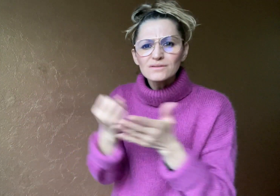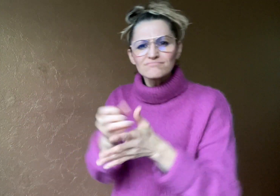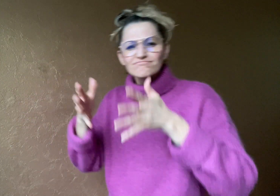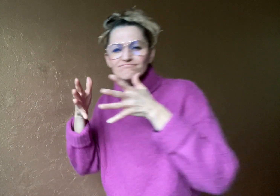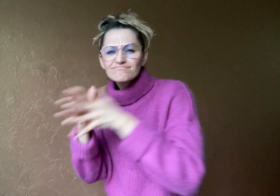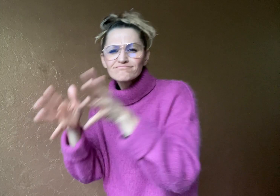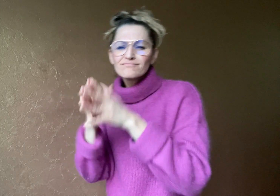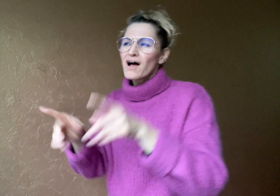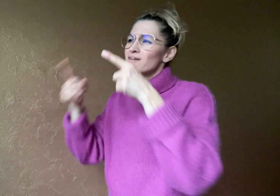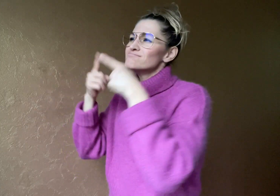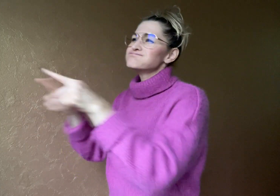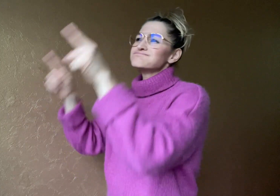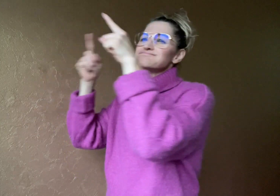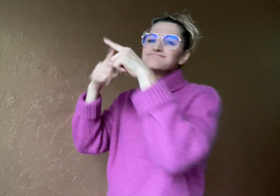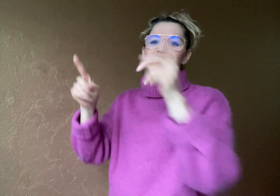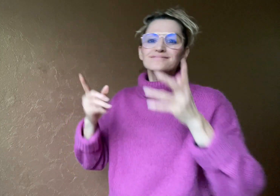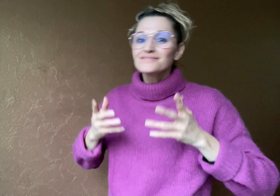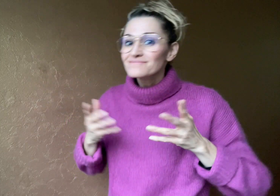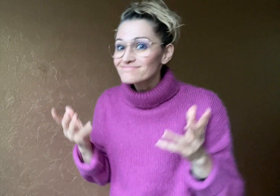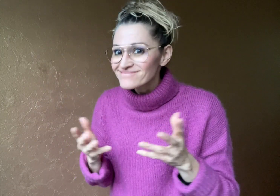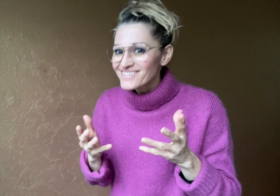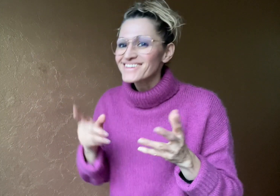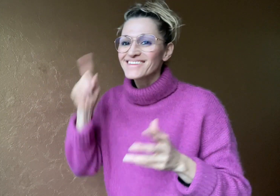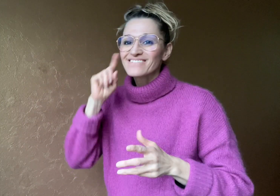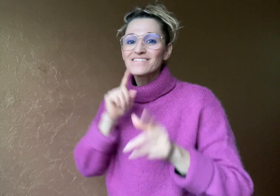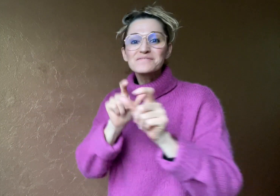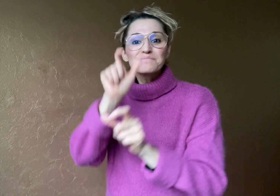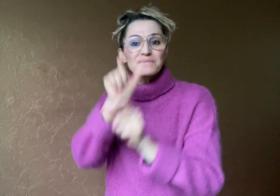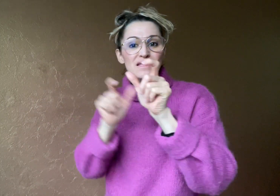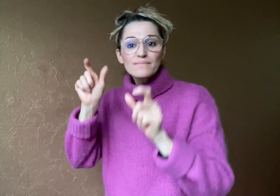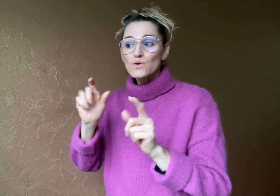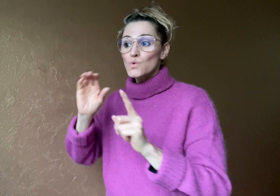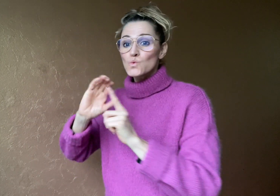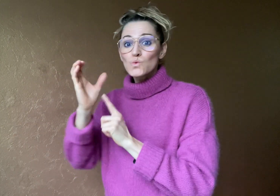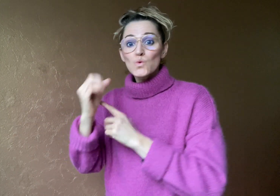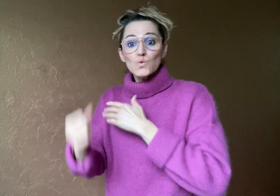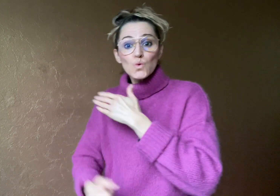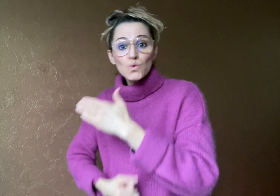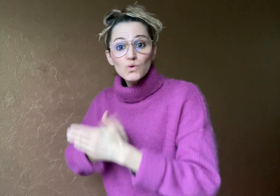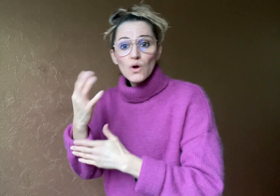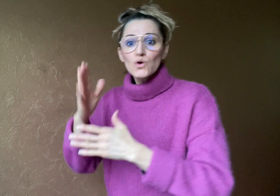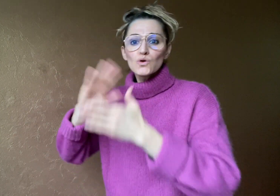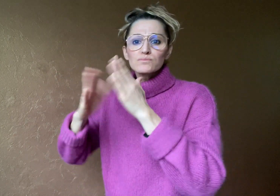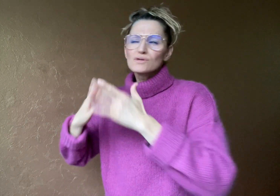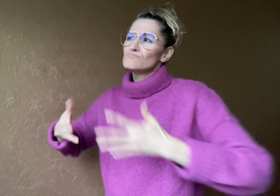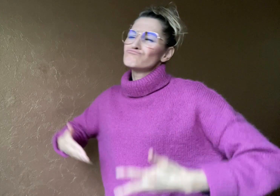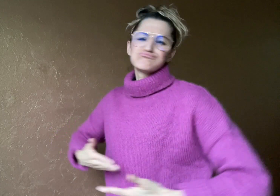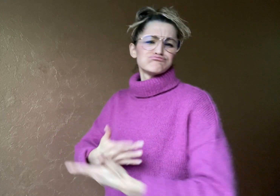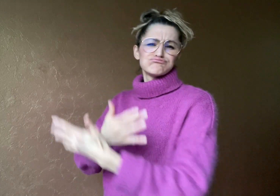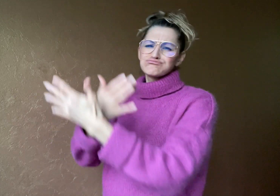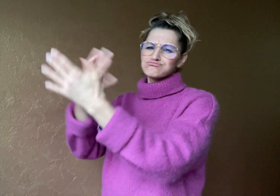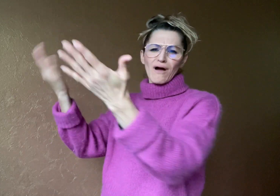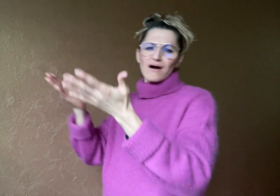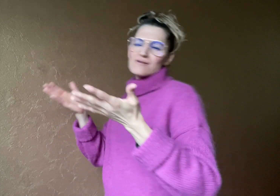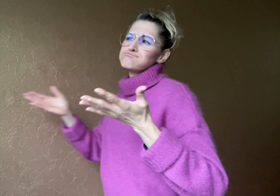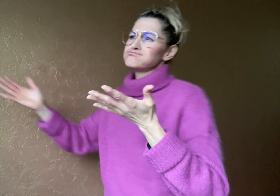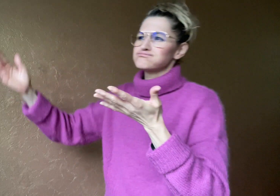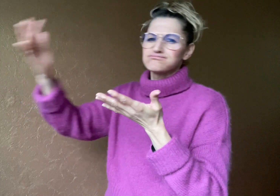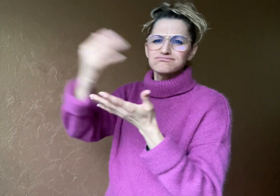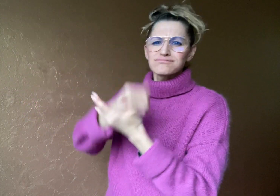about Deaf people, culture, and communities around the world.